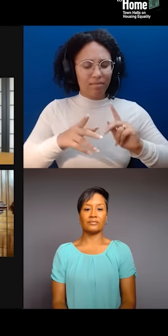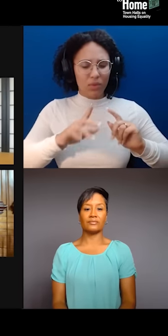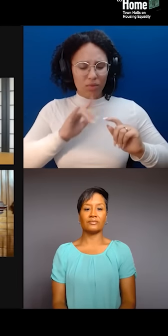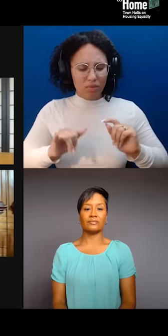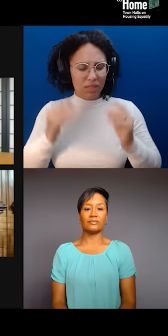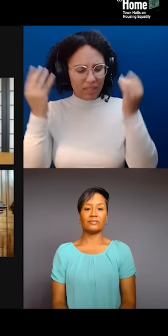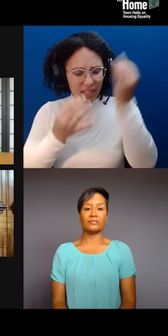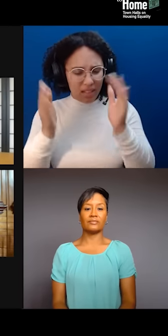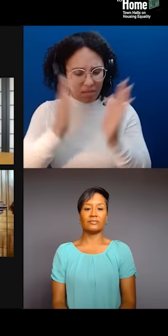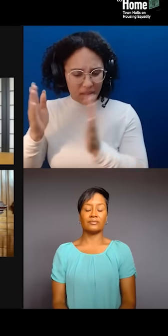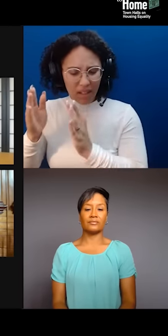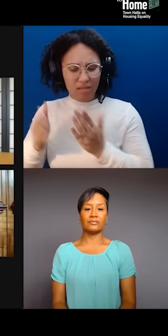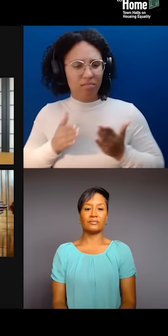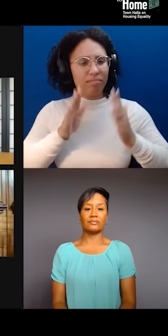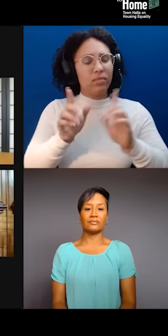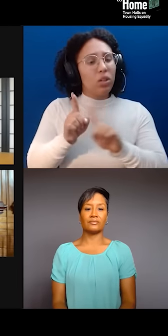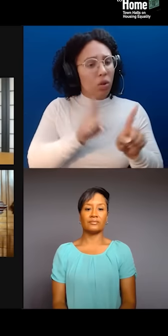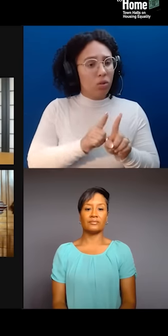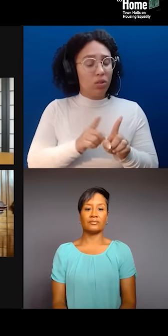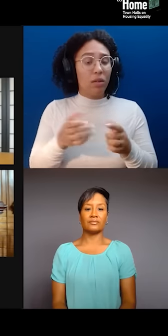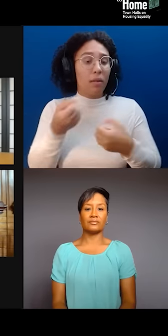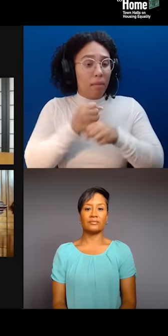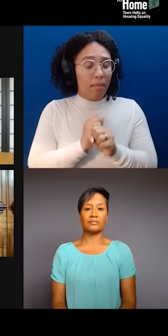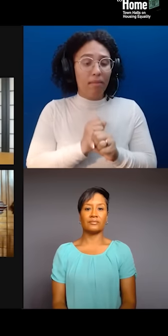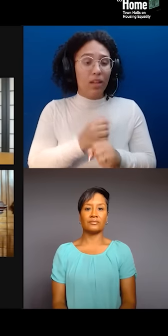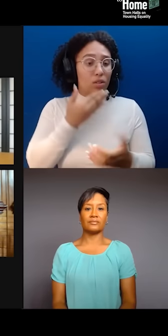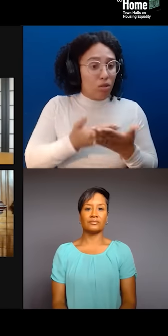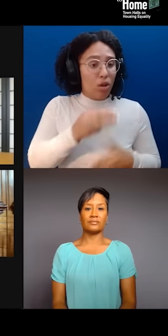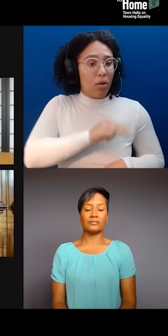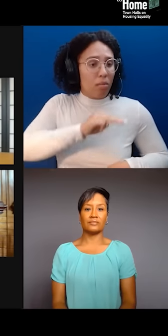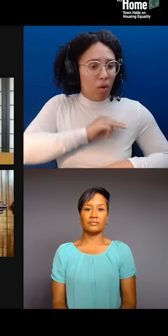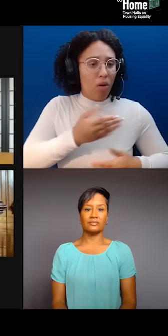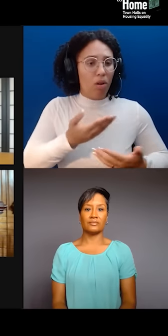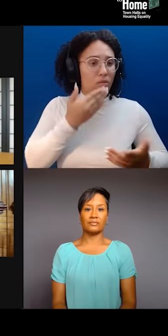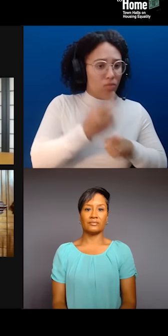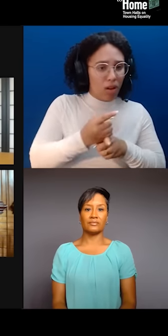of creating moral solutions and strategic solutions to a myriad of social issues.